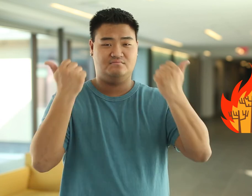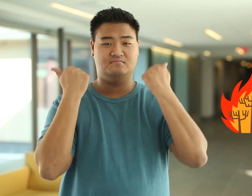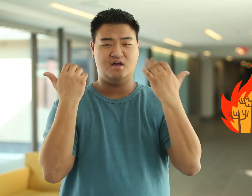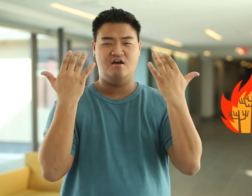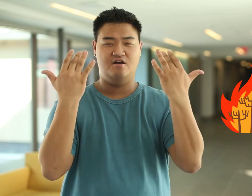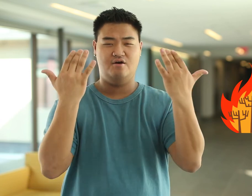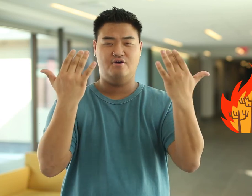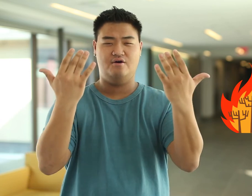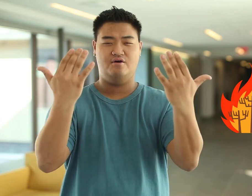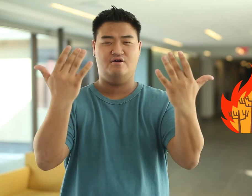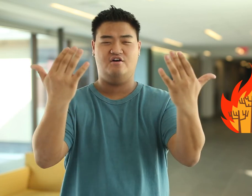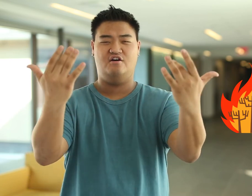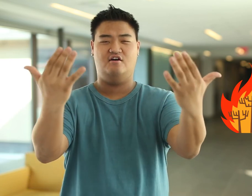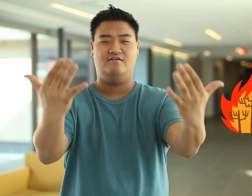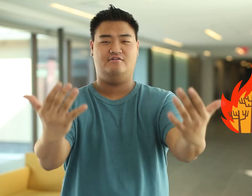Fire